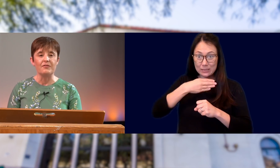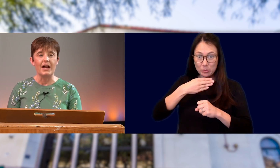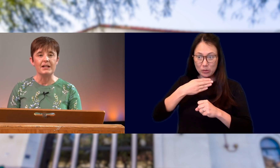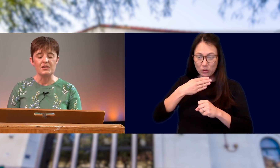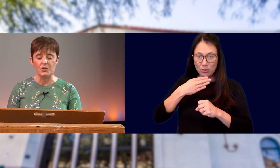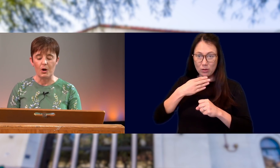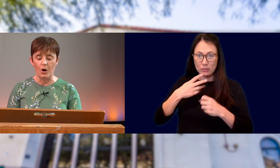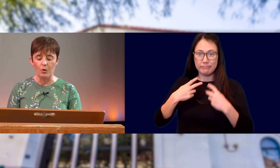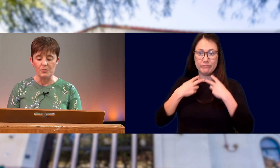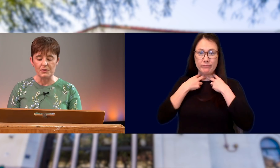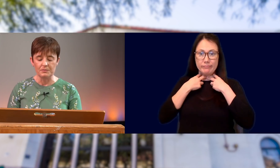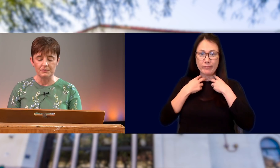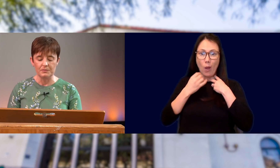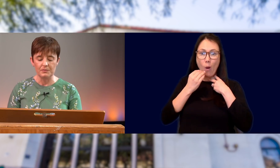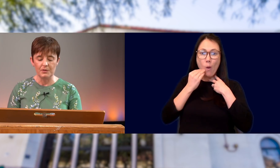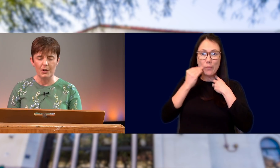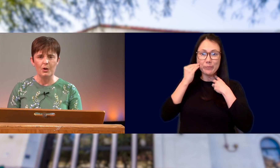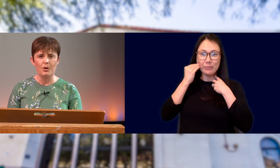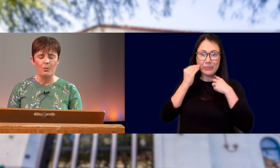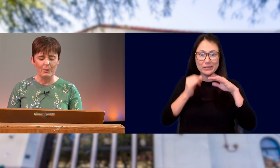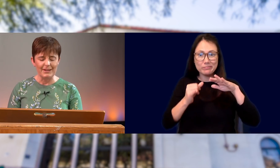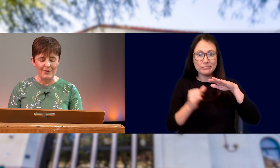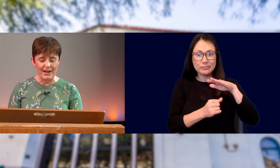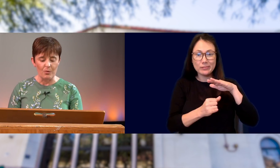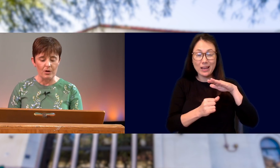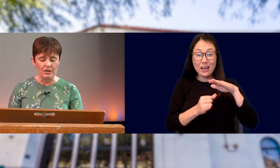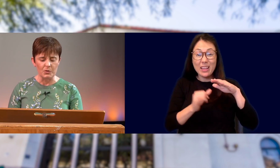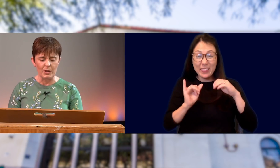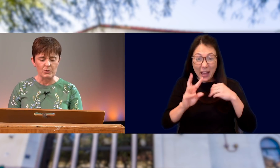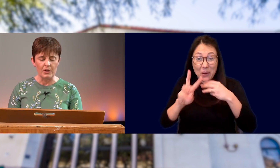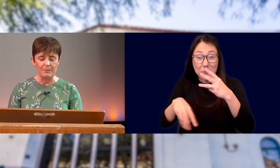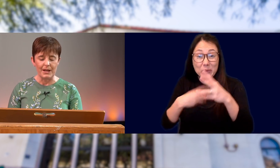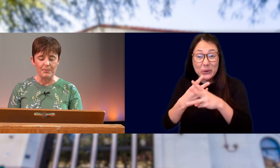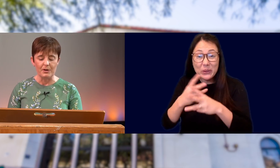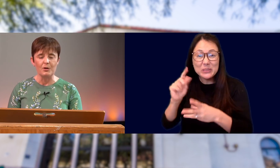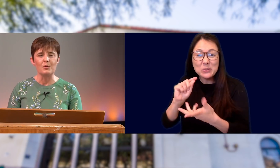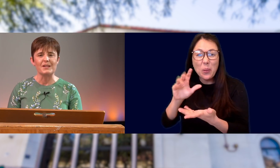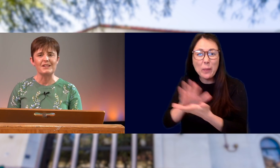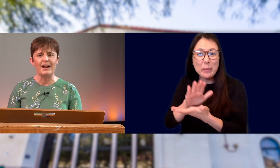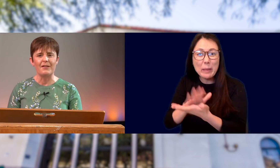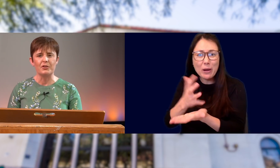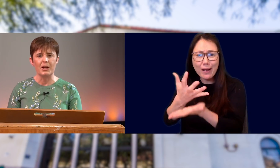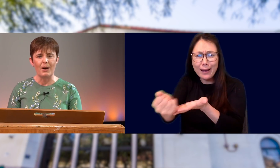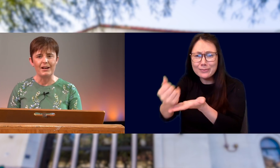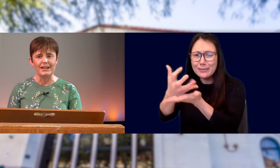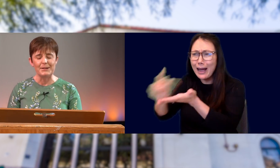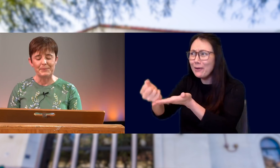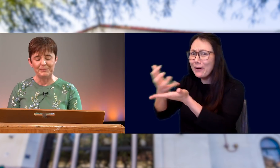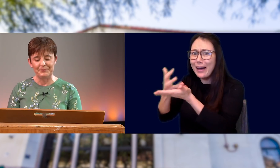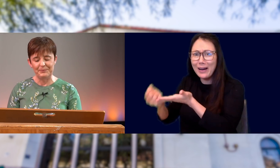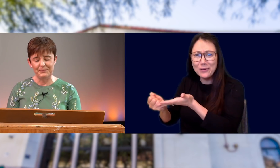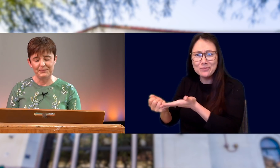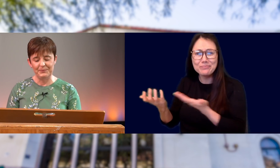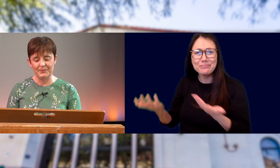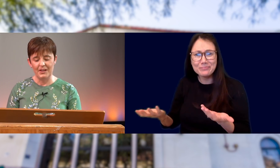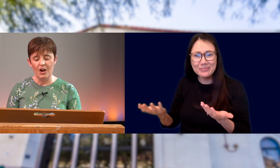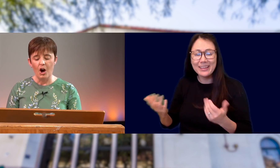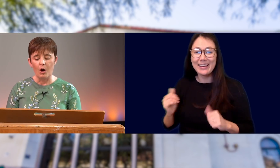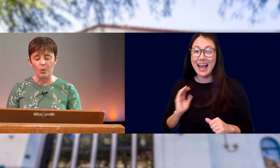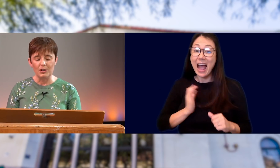CONFINED US TO OUR HOMES. WE WERE LIVING IN A WORLD WHERE TOILET PAPERWAS A SOUGHT-AFTER COMMODITY.